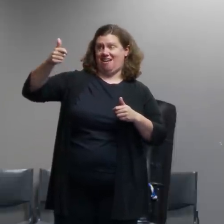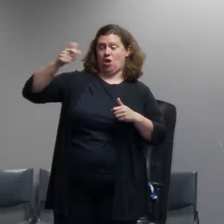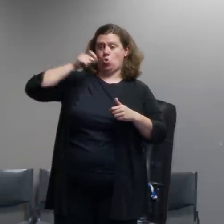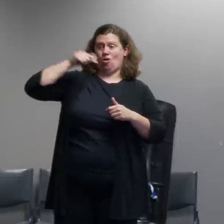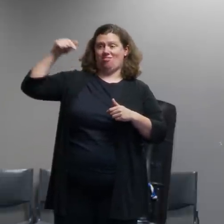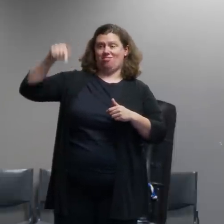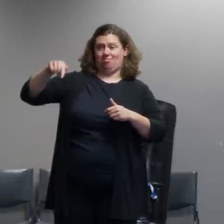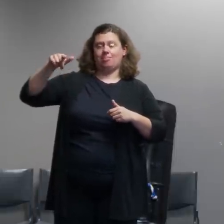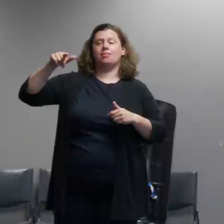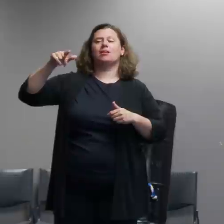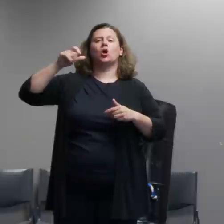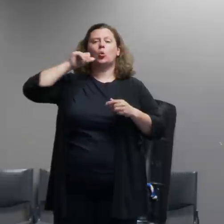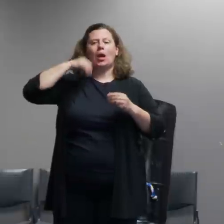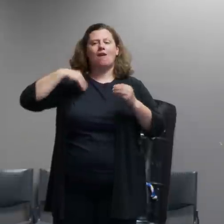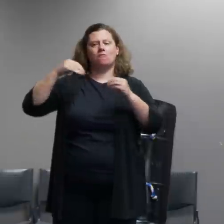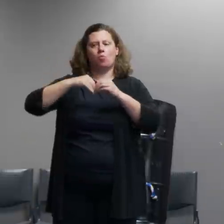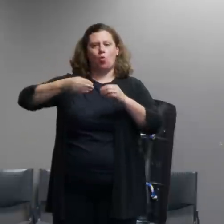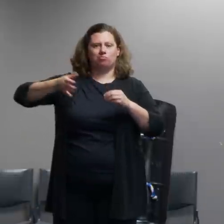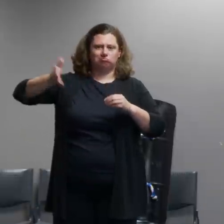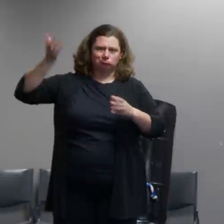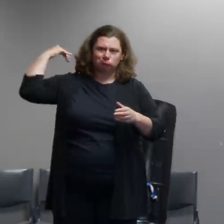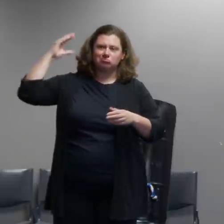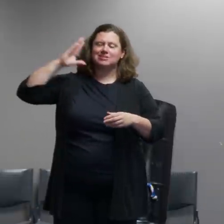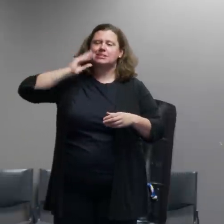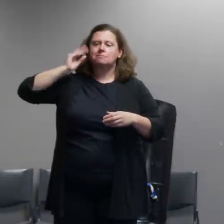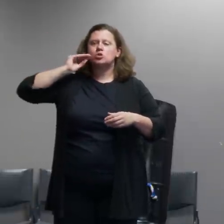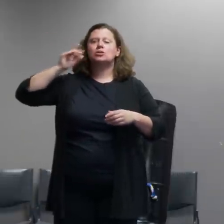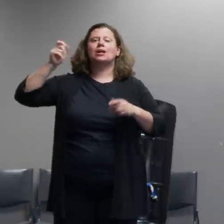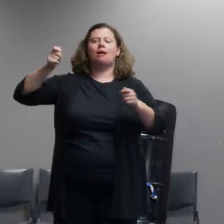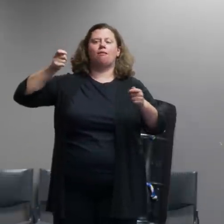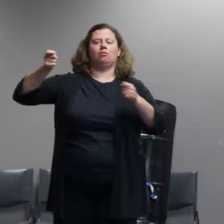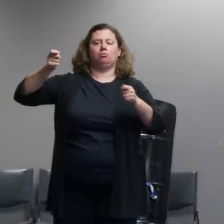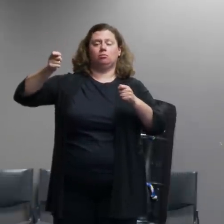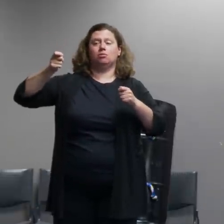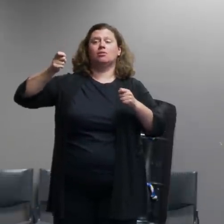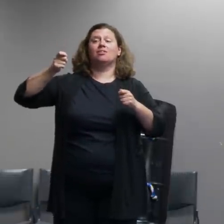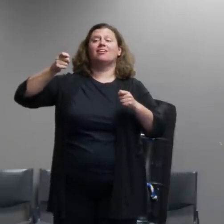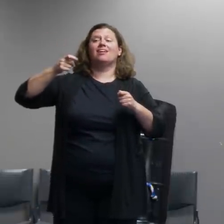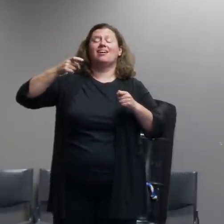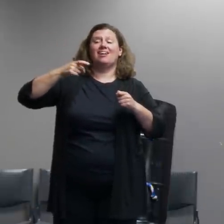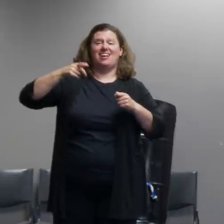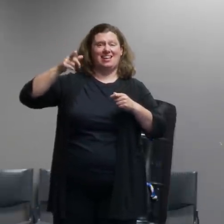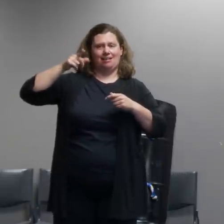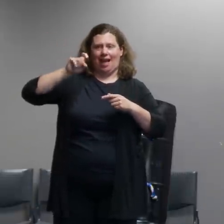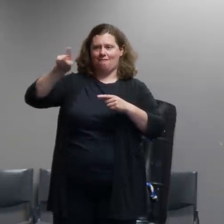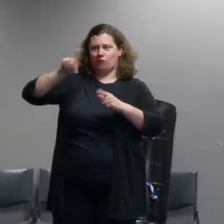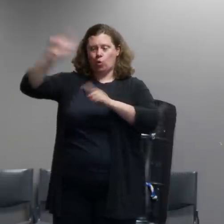managing these kinds of events and then we have a training program that we put them through at the command level that